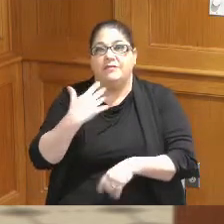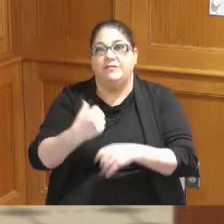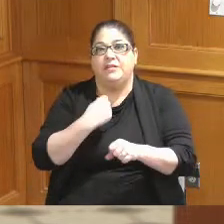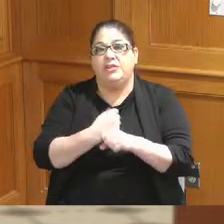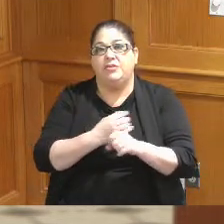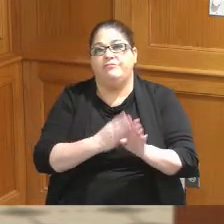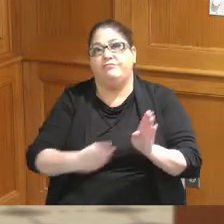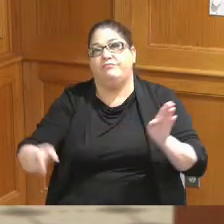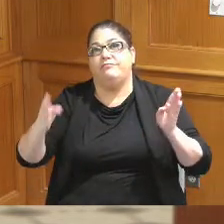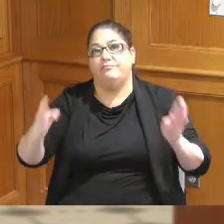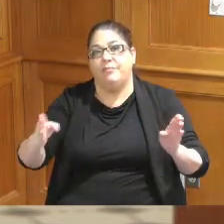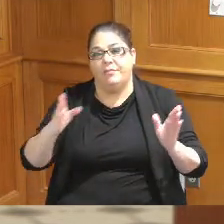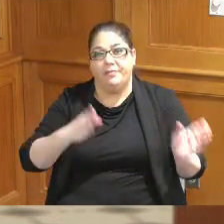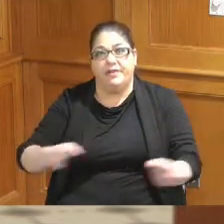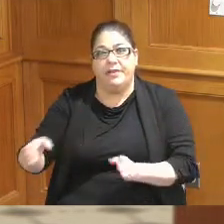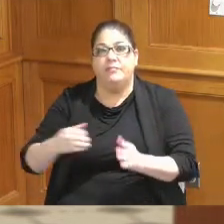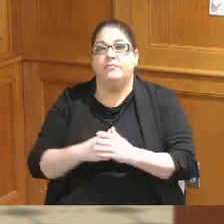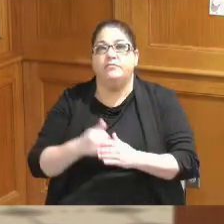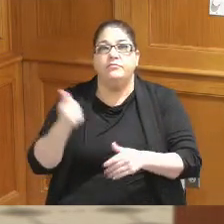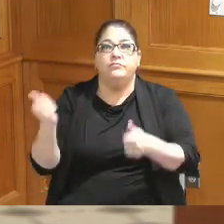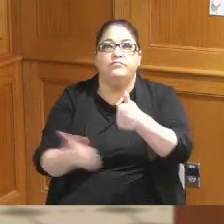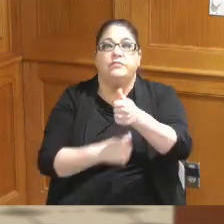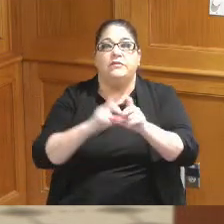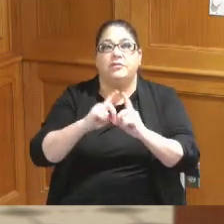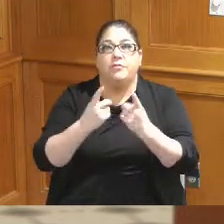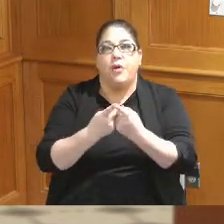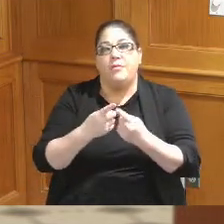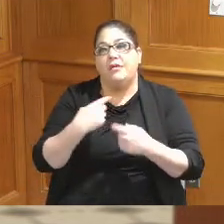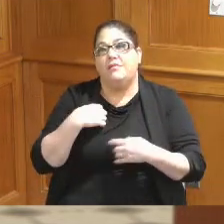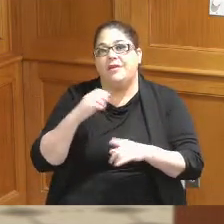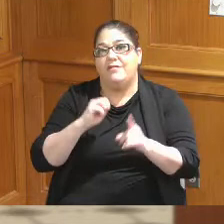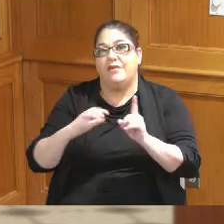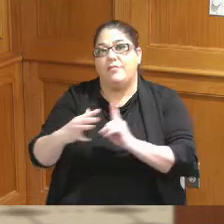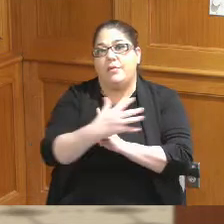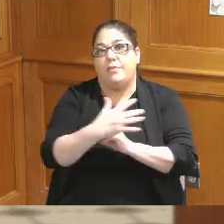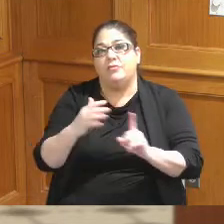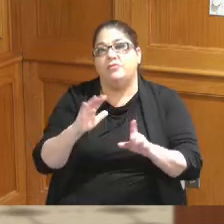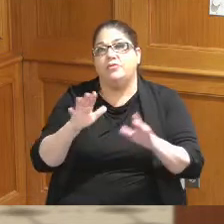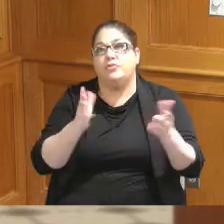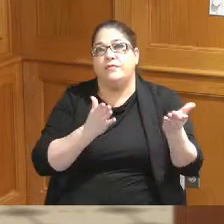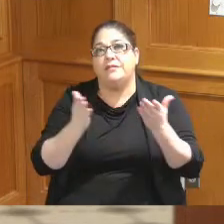under the Department of Environmental Services and obviously under the Board of County Commissioners